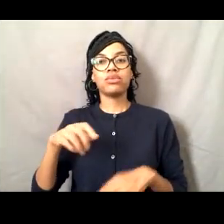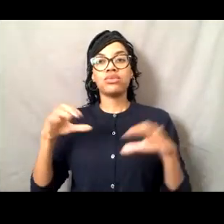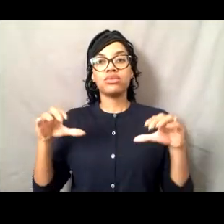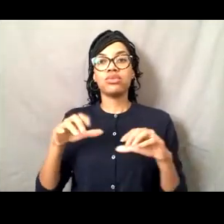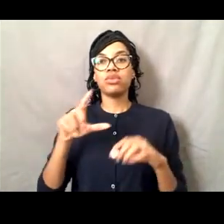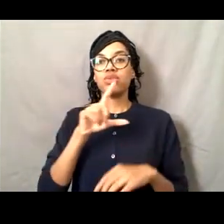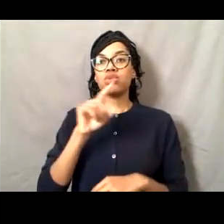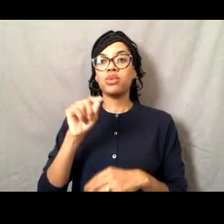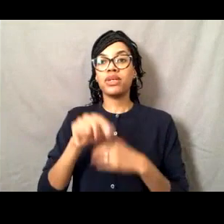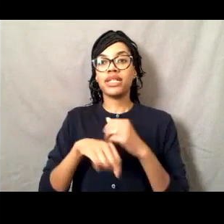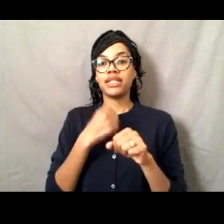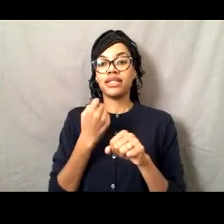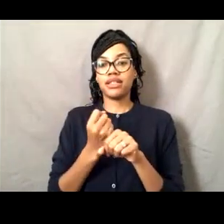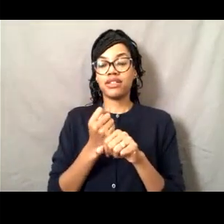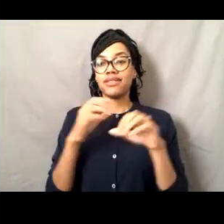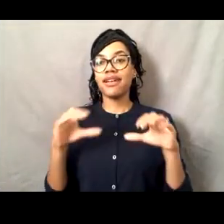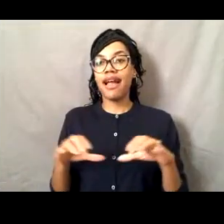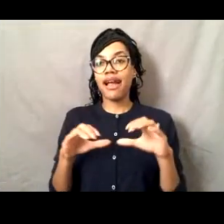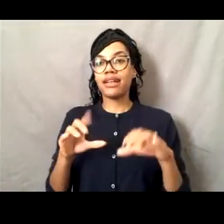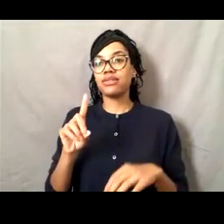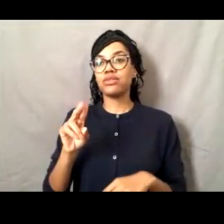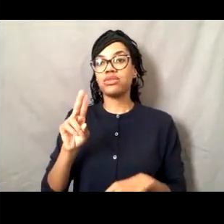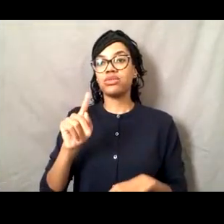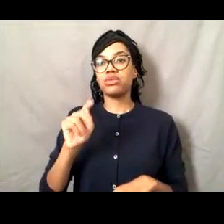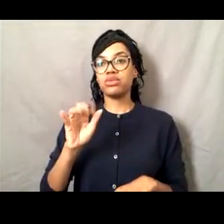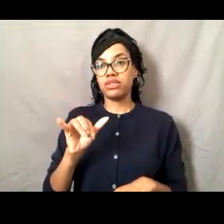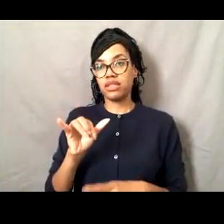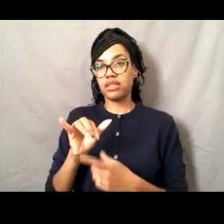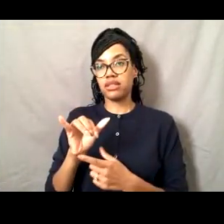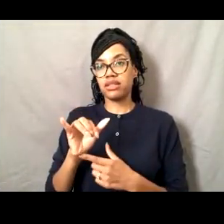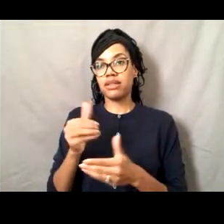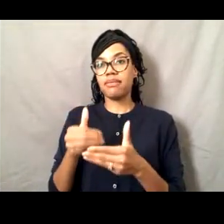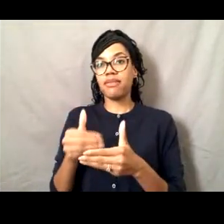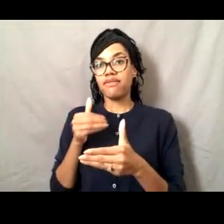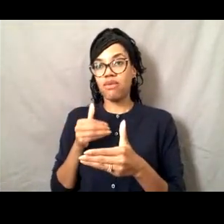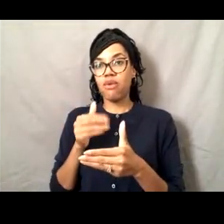of active duty by the time you are 55.